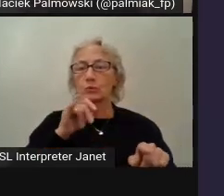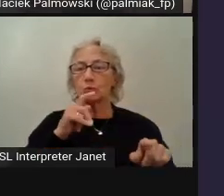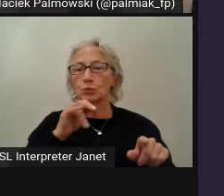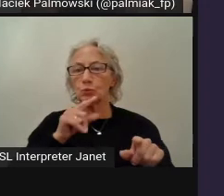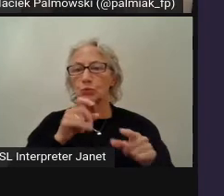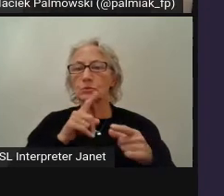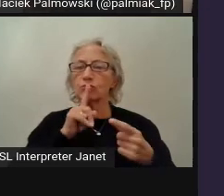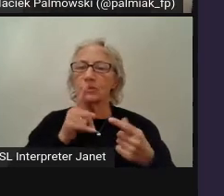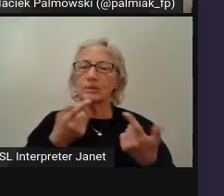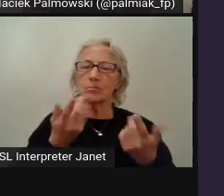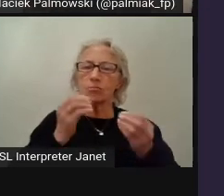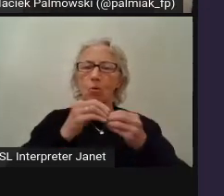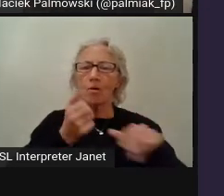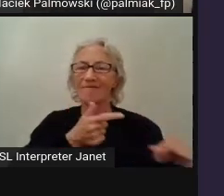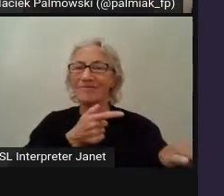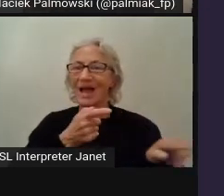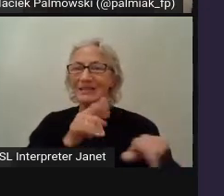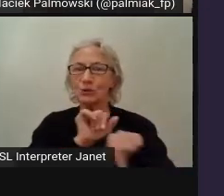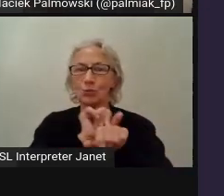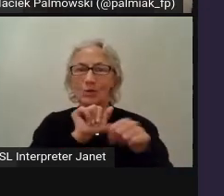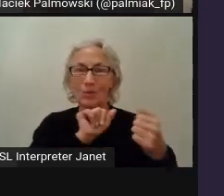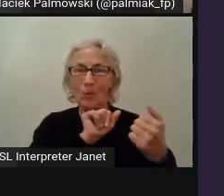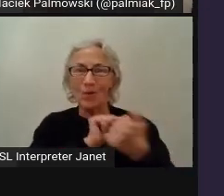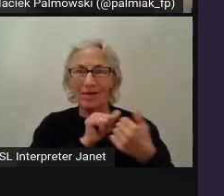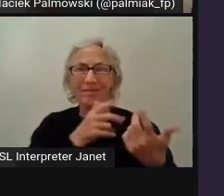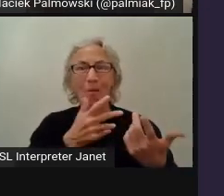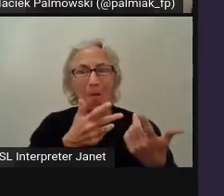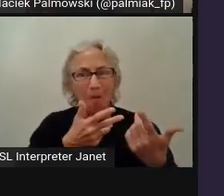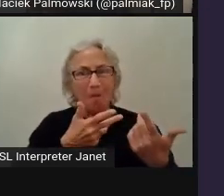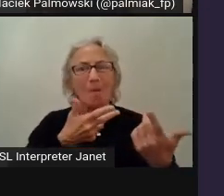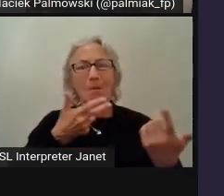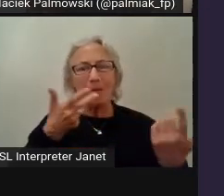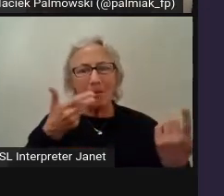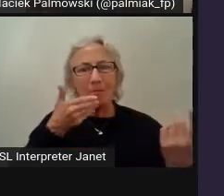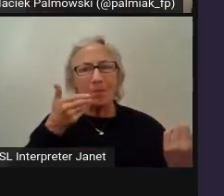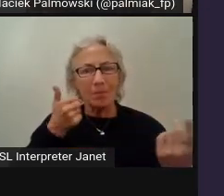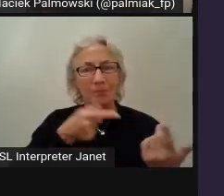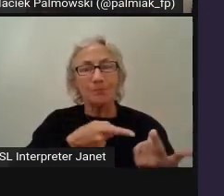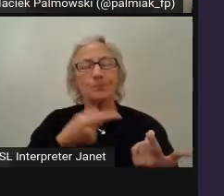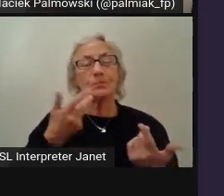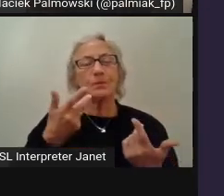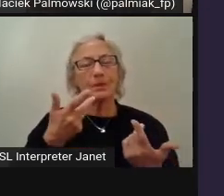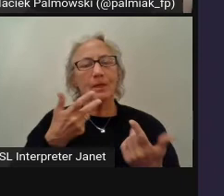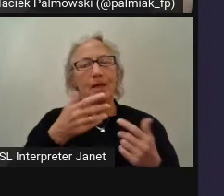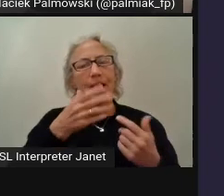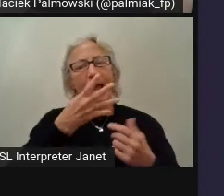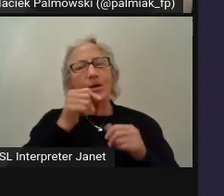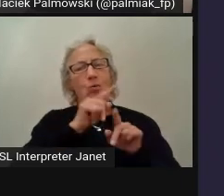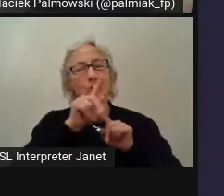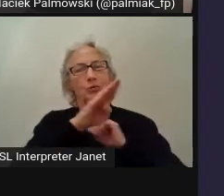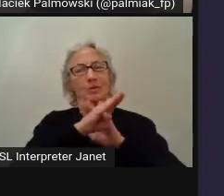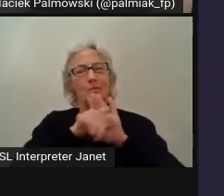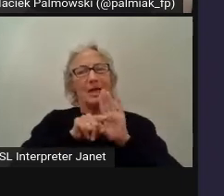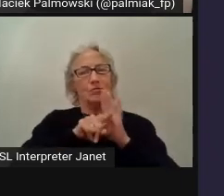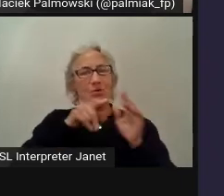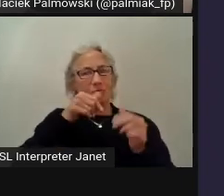to push a code change to our Git Repository and then it'll run in the background, and then we'll get the response.